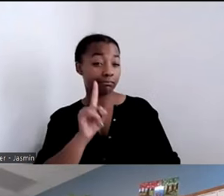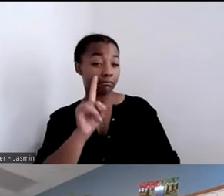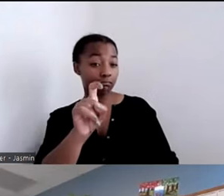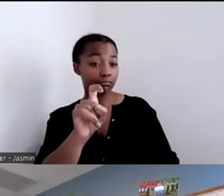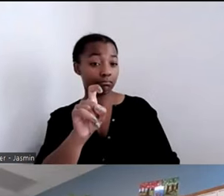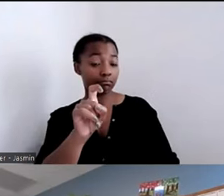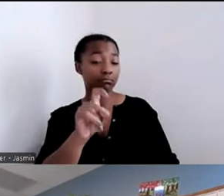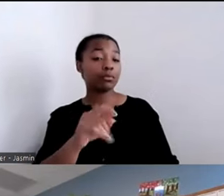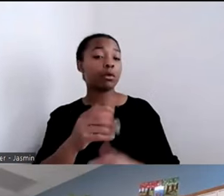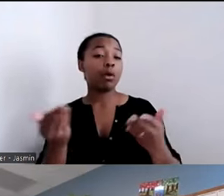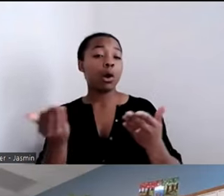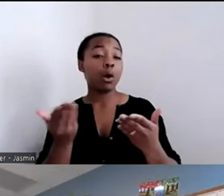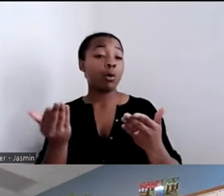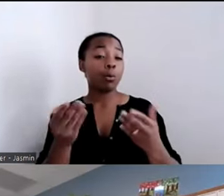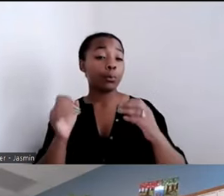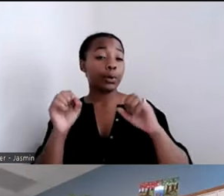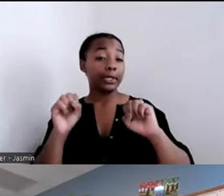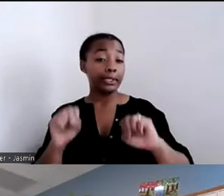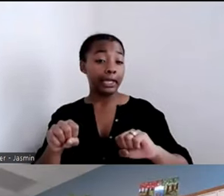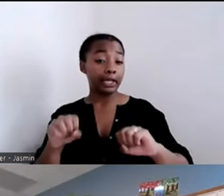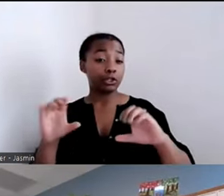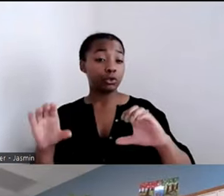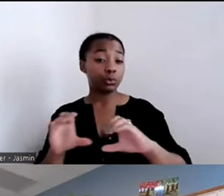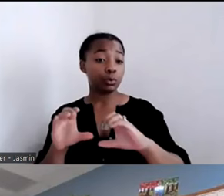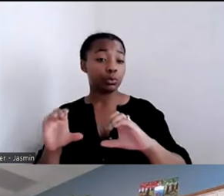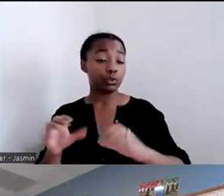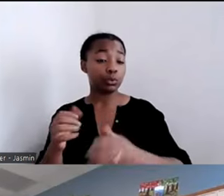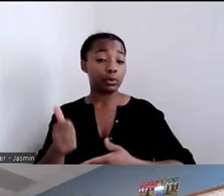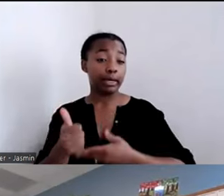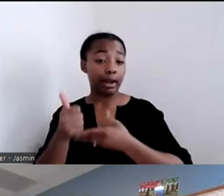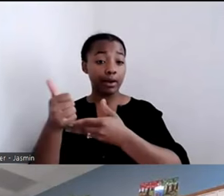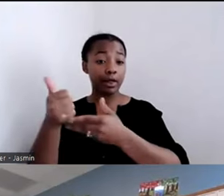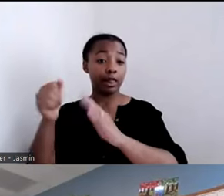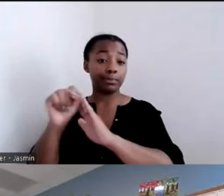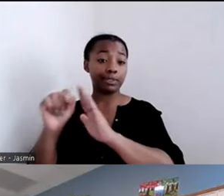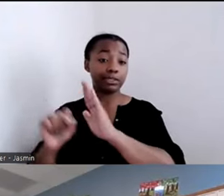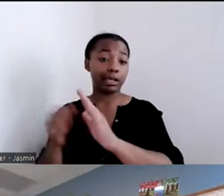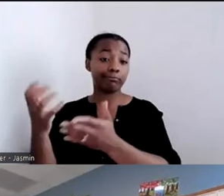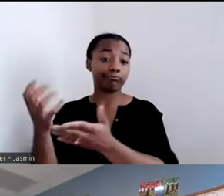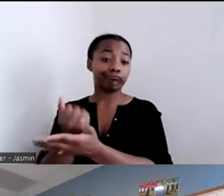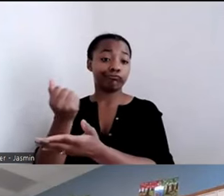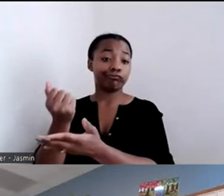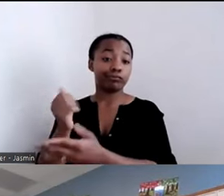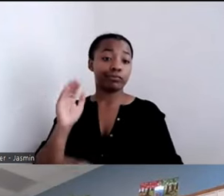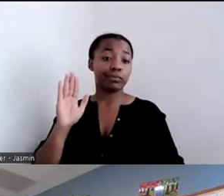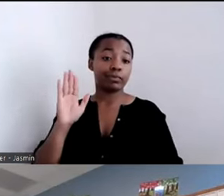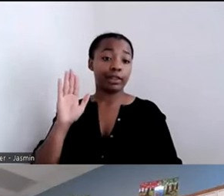done so states better leverage their existing networks of Centers for Independent Living?